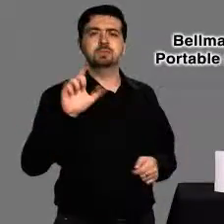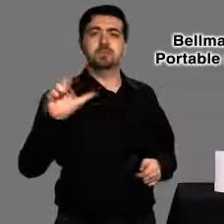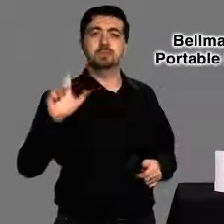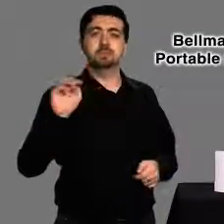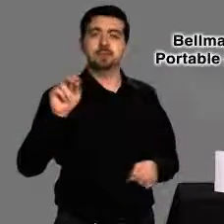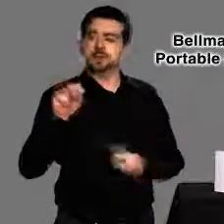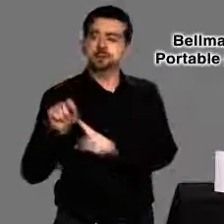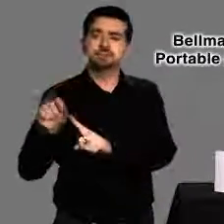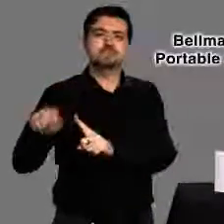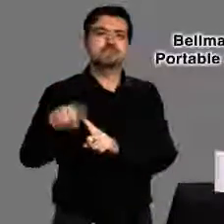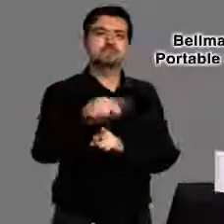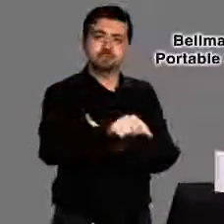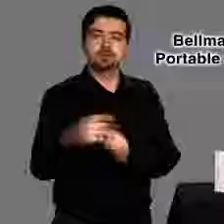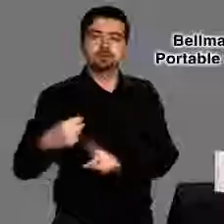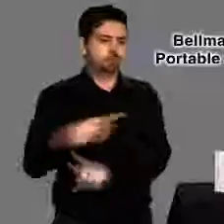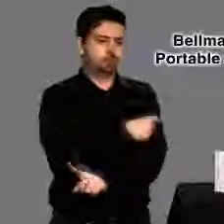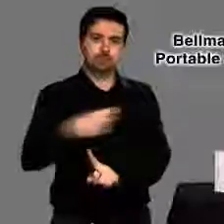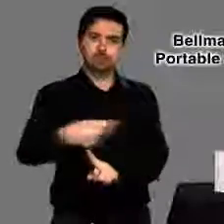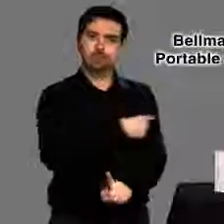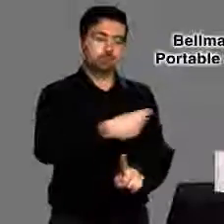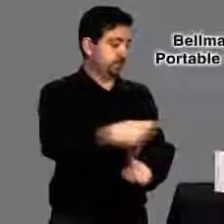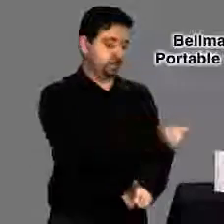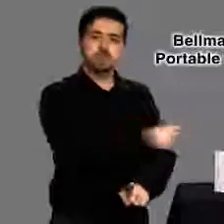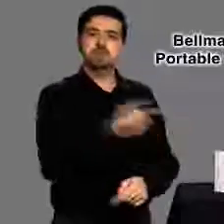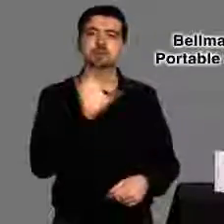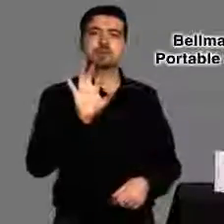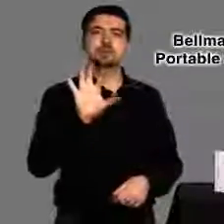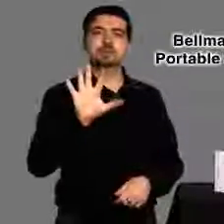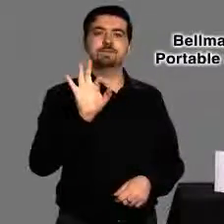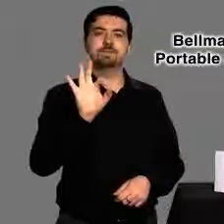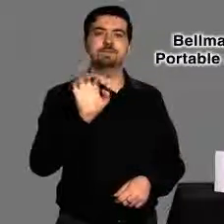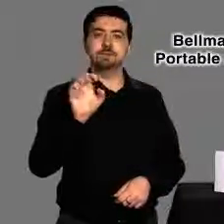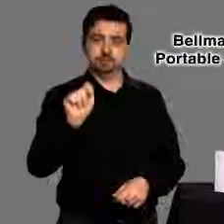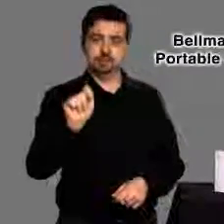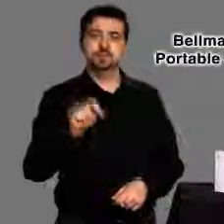sent by any Bellman Visit transmitters within 95 feet.